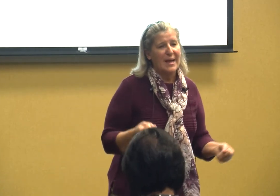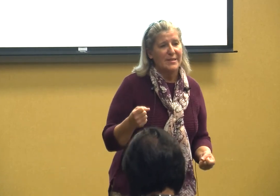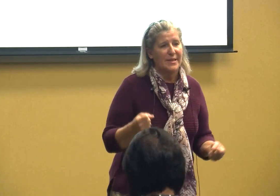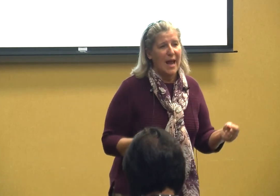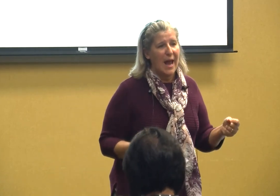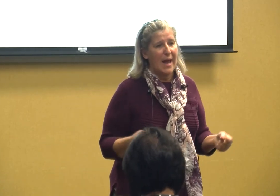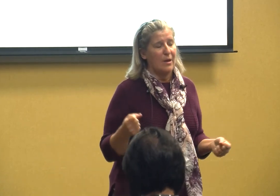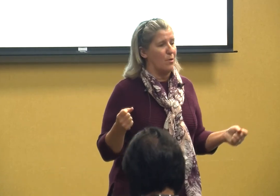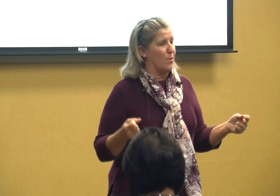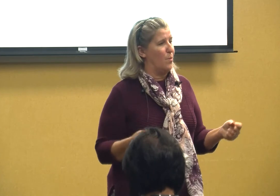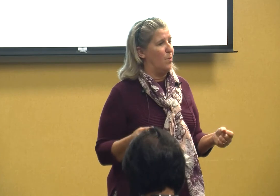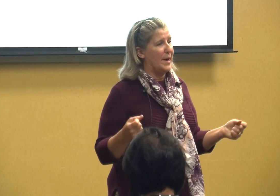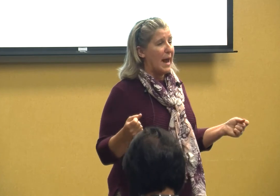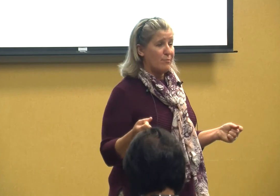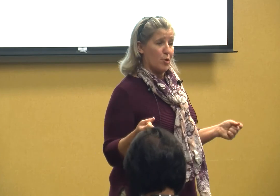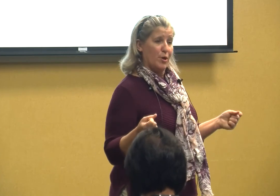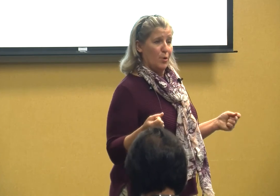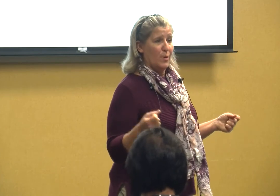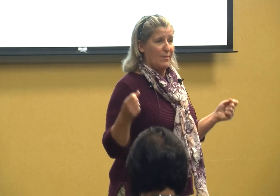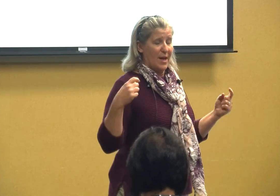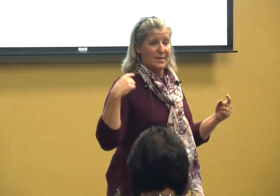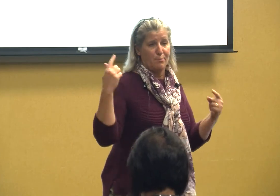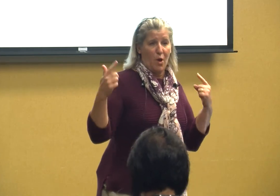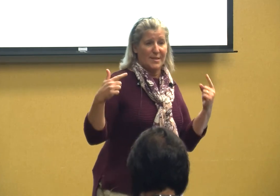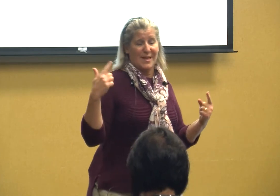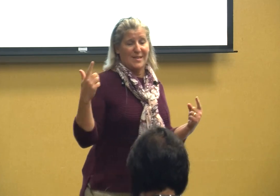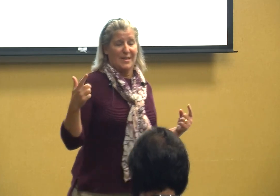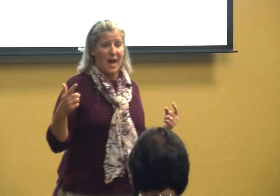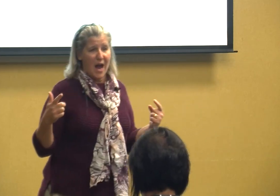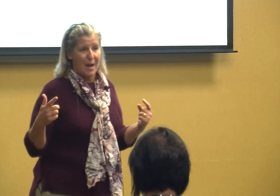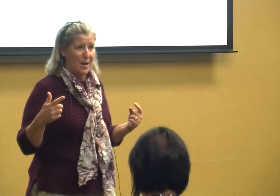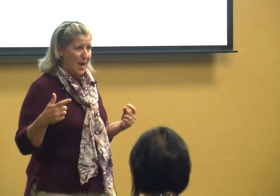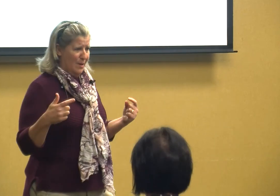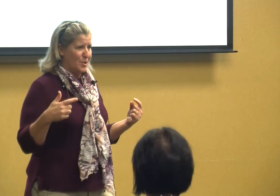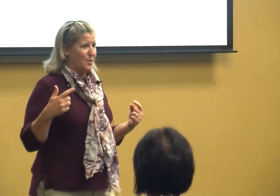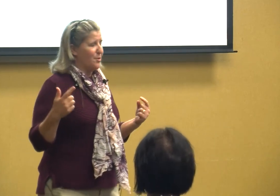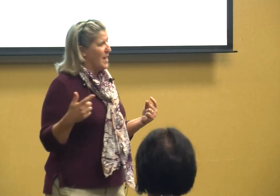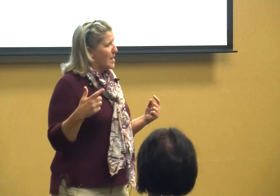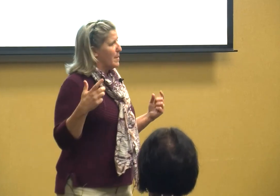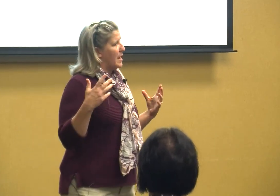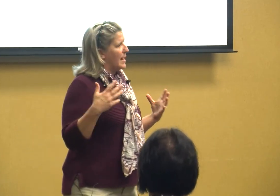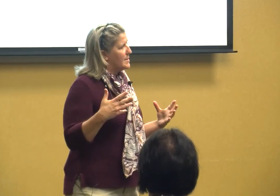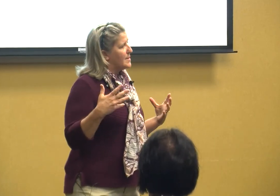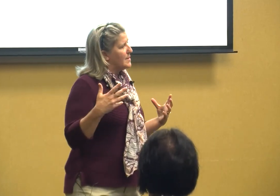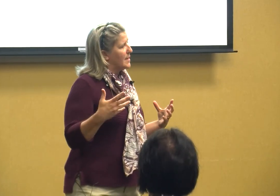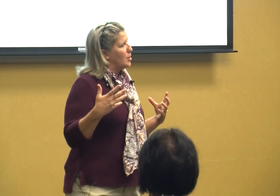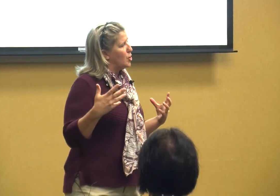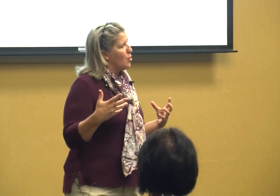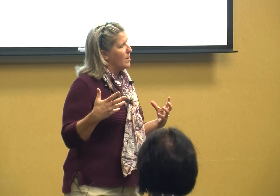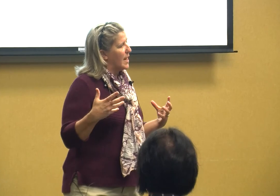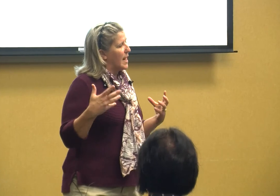today or whenever you have that processing time once you think about incidental learning and